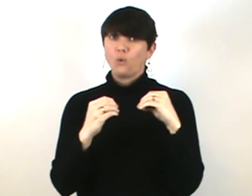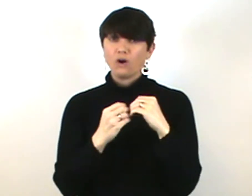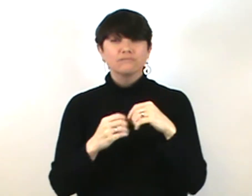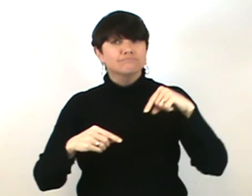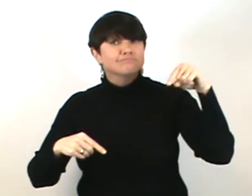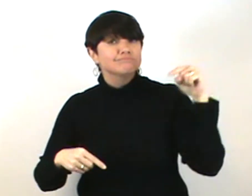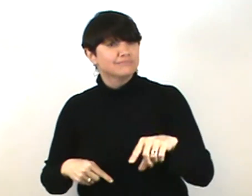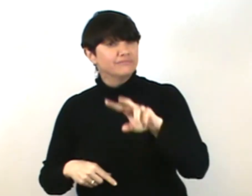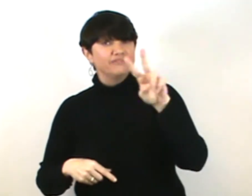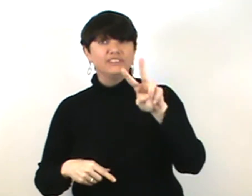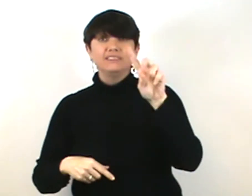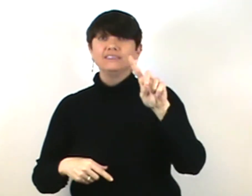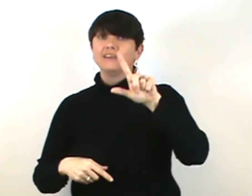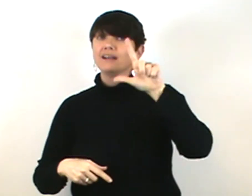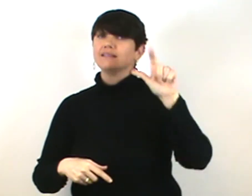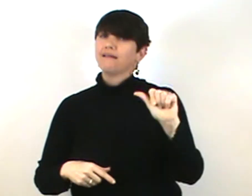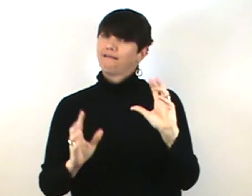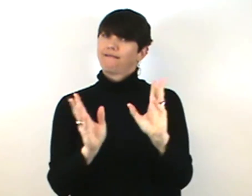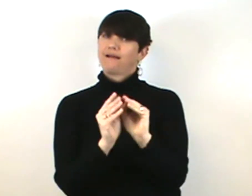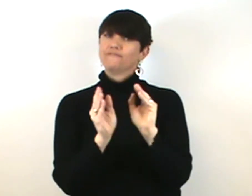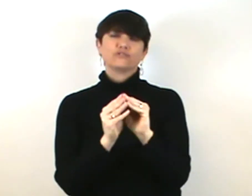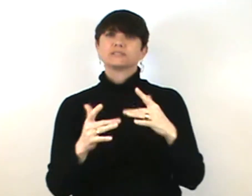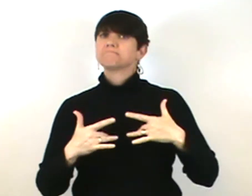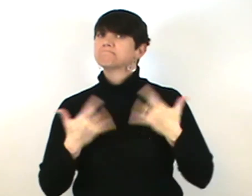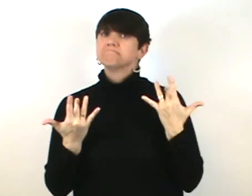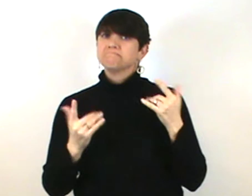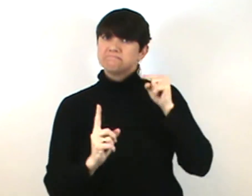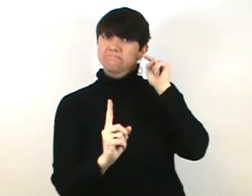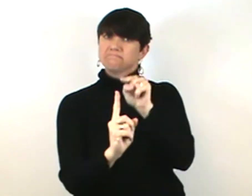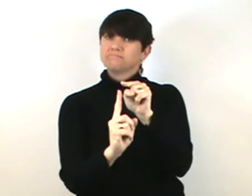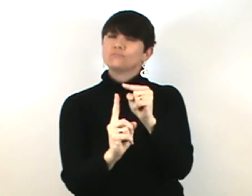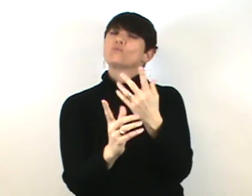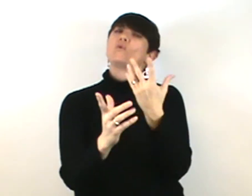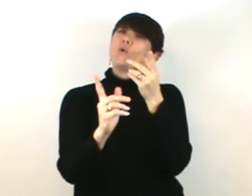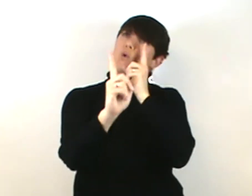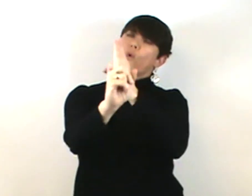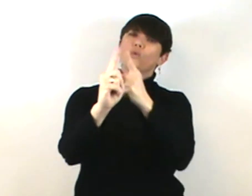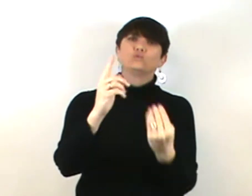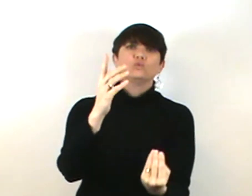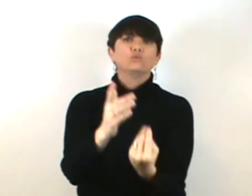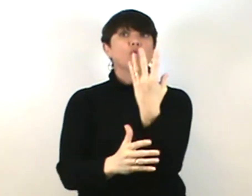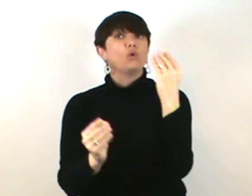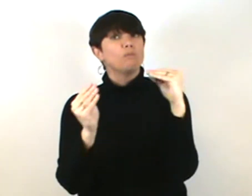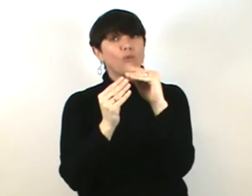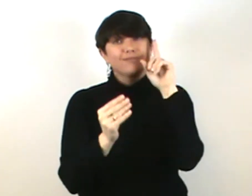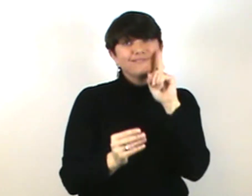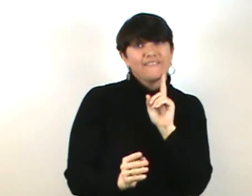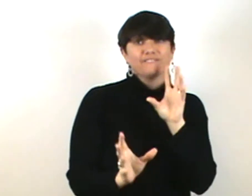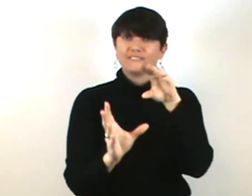There's definitiely a need for more! This forum, VDLA Forum, has a goal to address this need